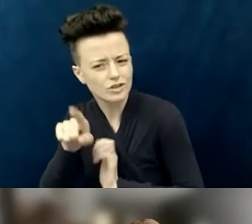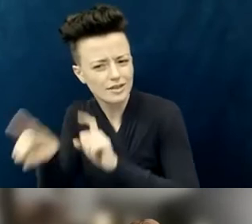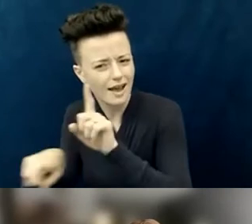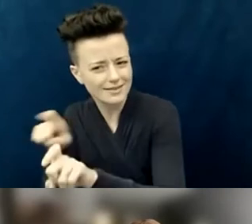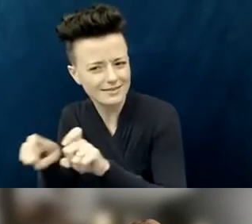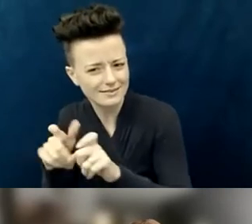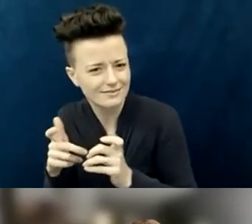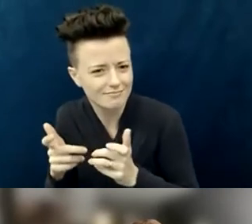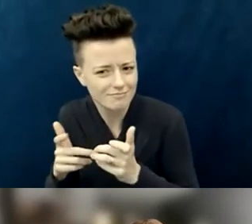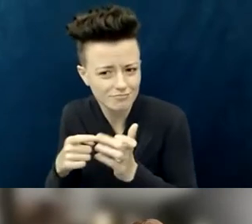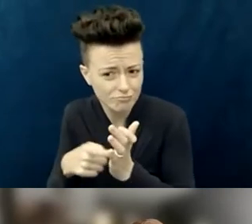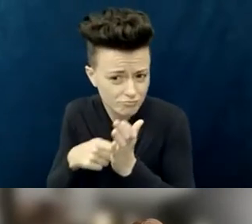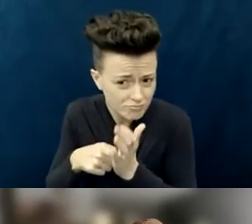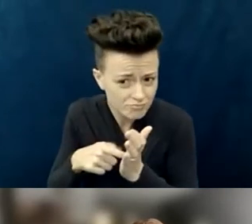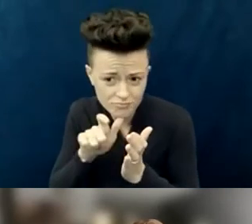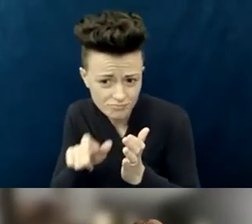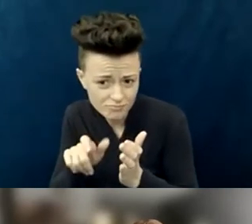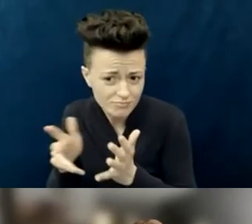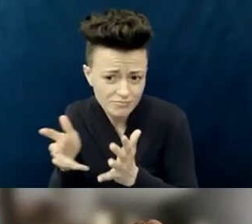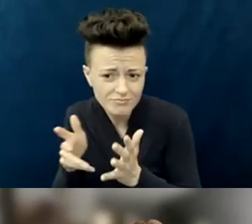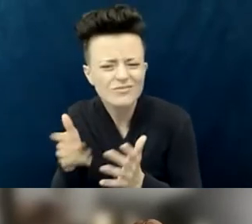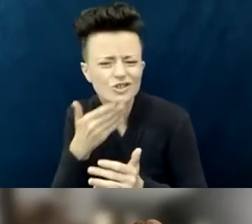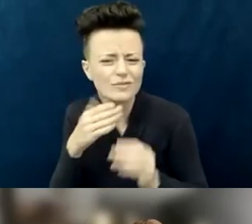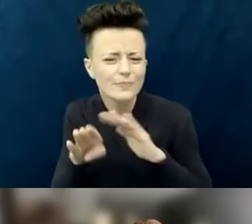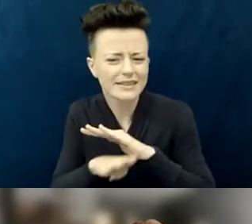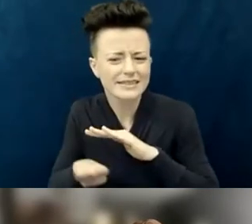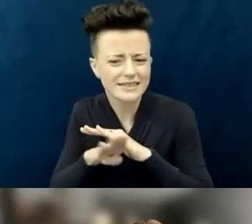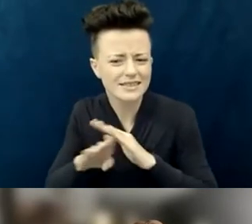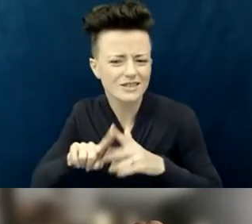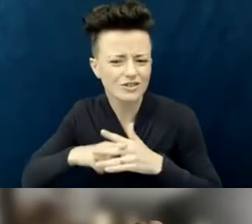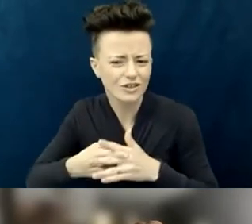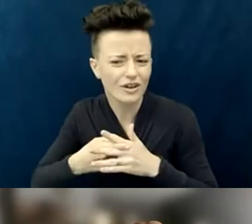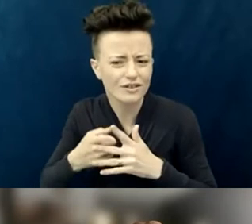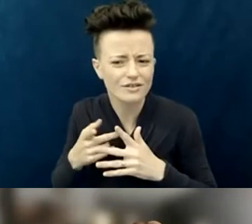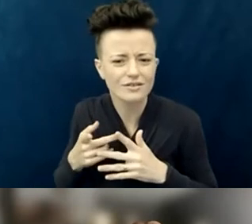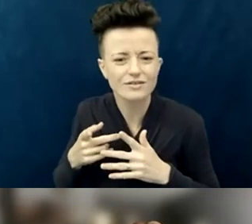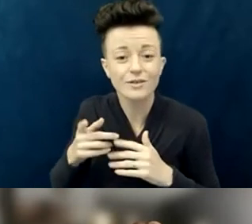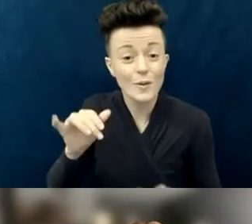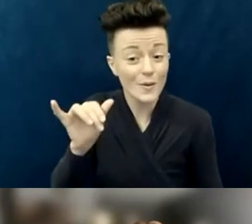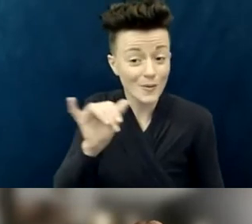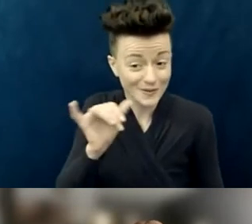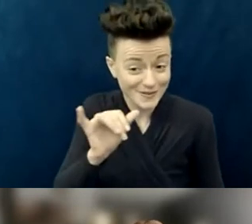in a very basic way is a good thing. I think that also starts to answer the second question,